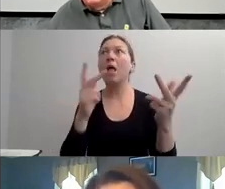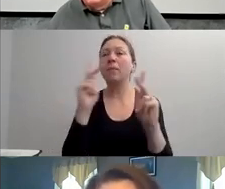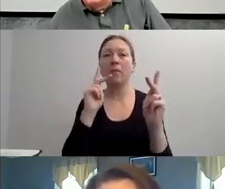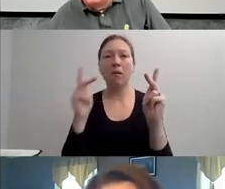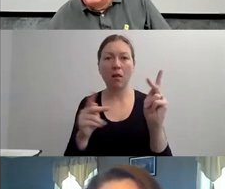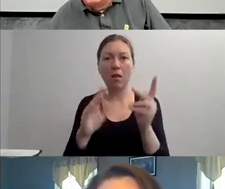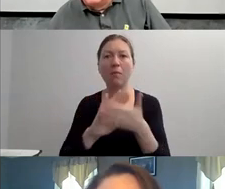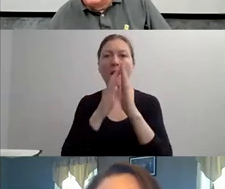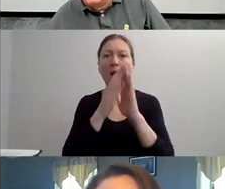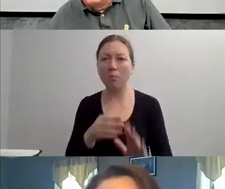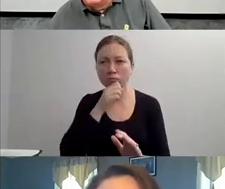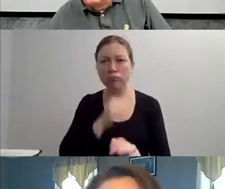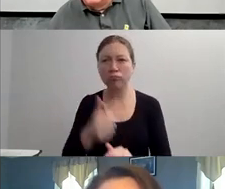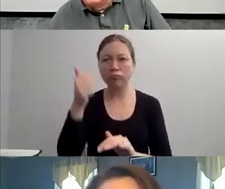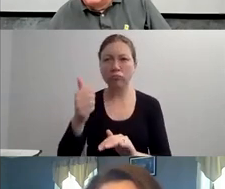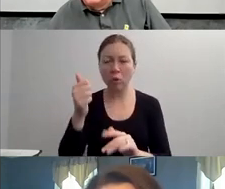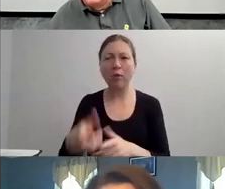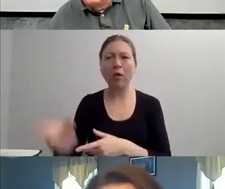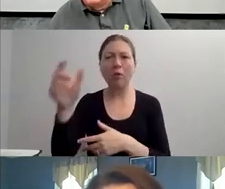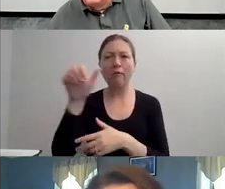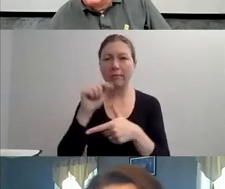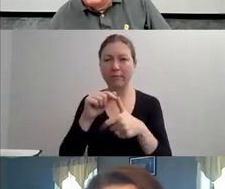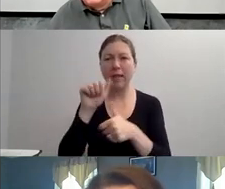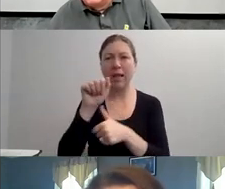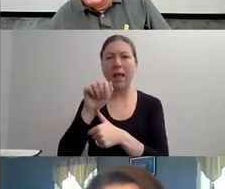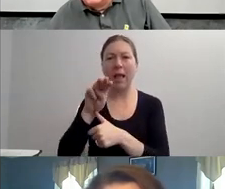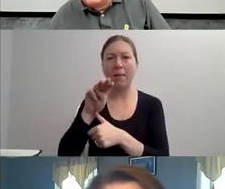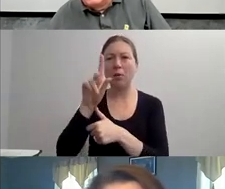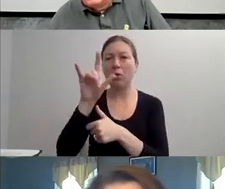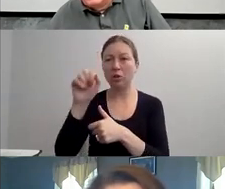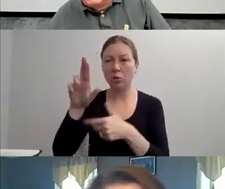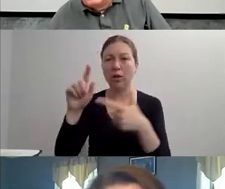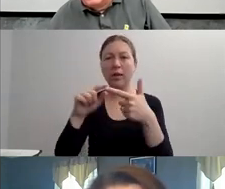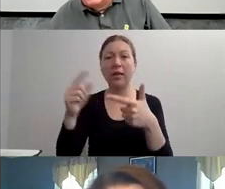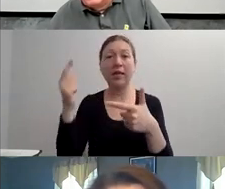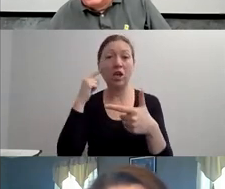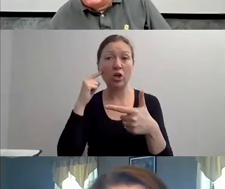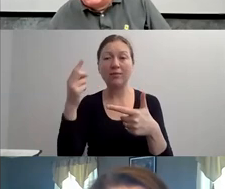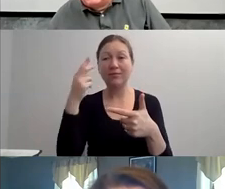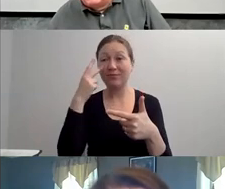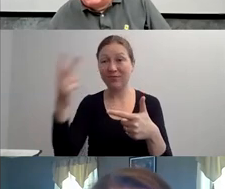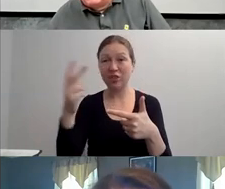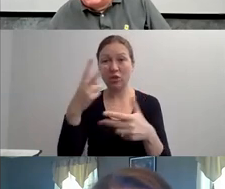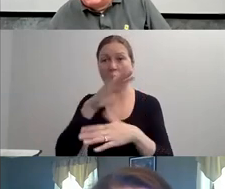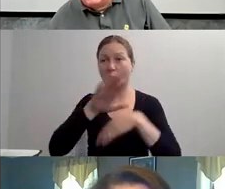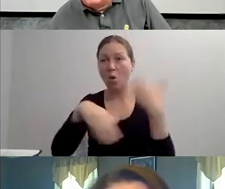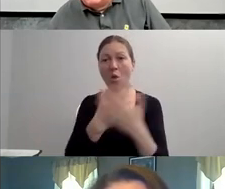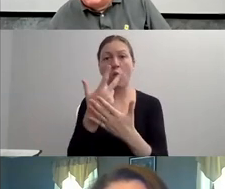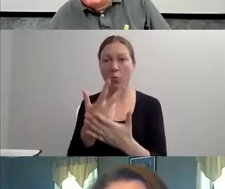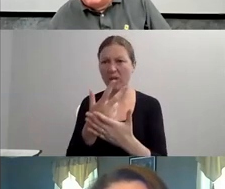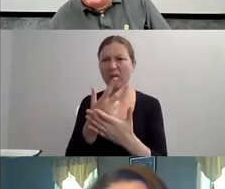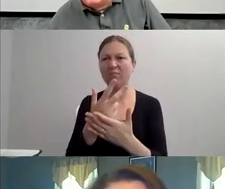ARE IN THE PERSON WITH THE DISABILITY RATHER THAN IN THE ENVIRONMENT ITSELF."